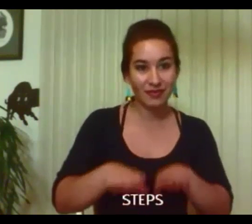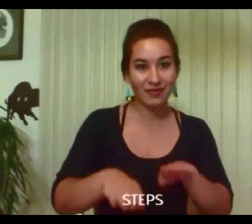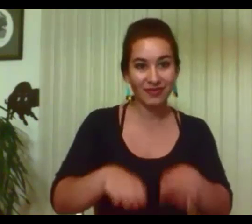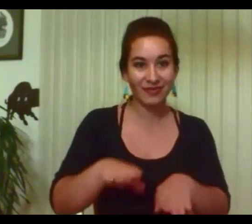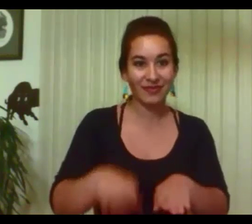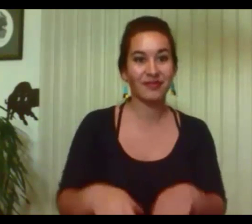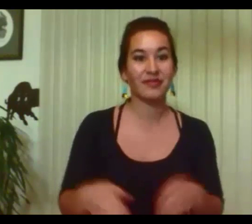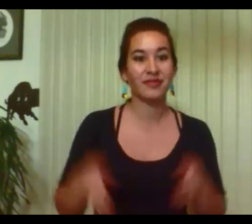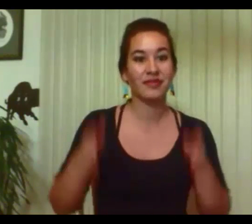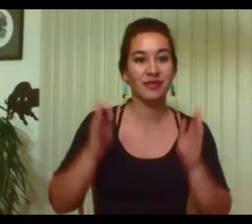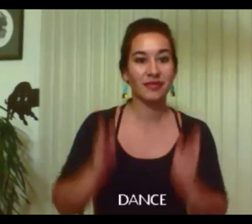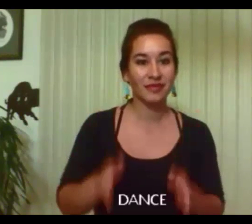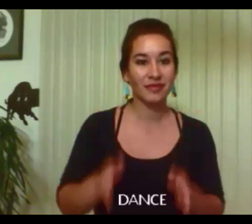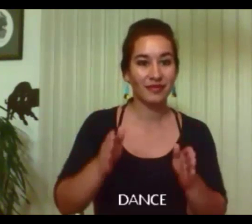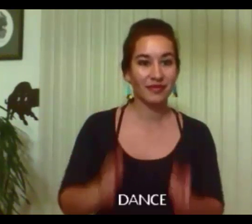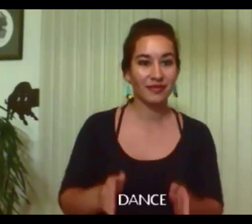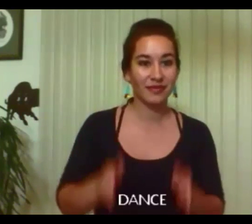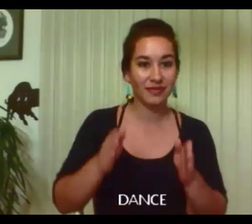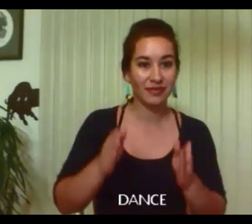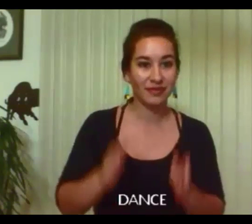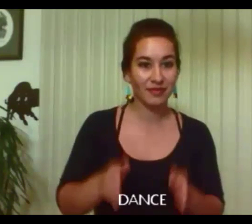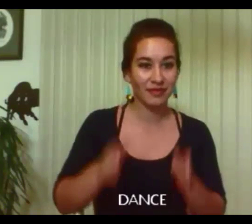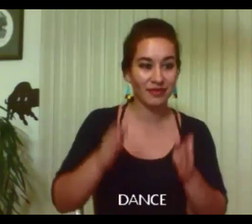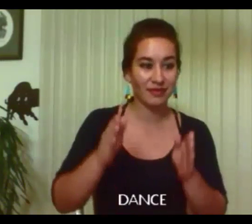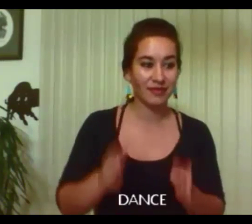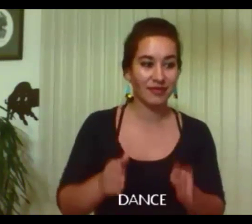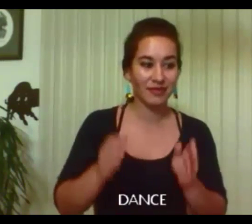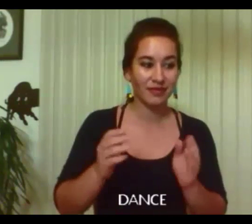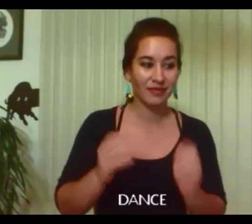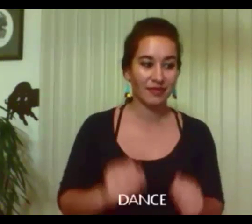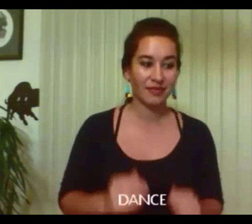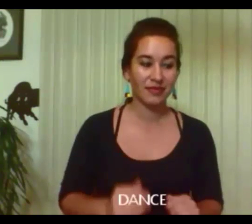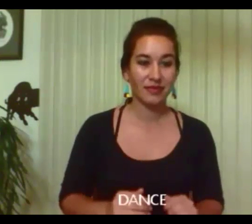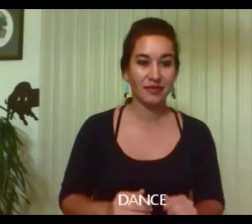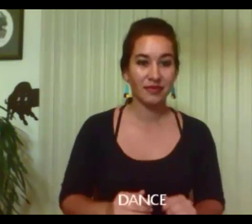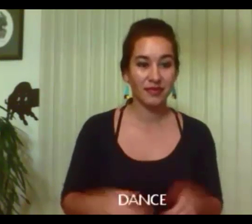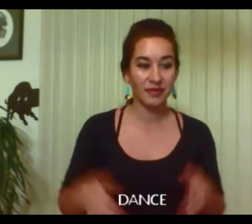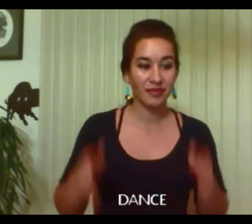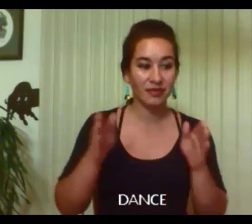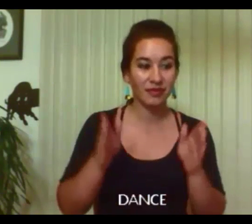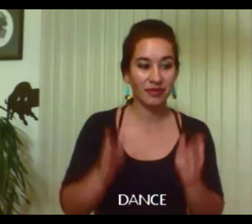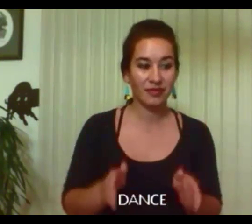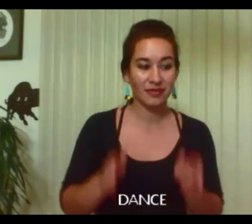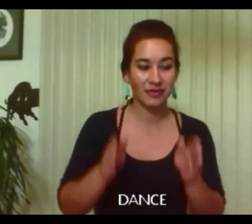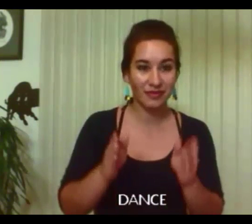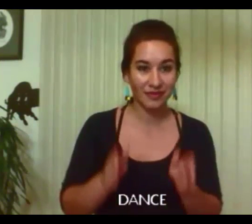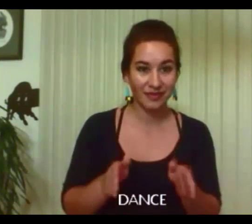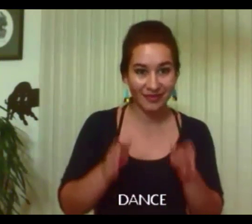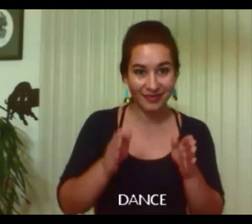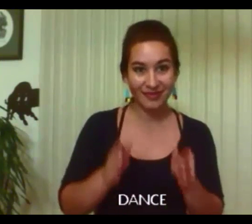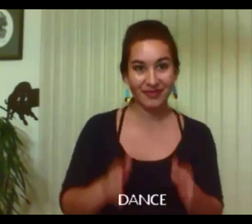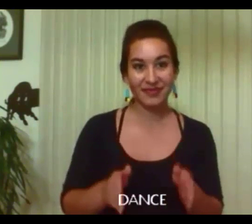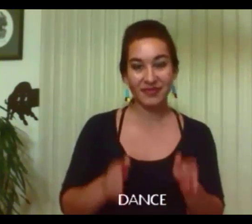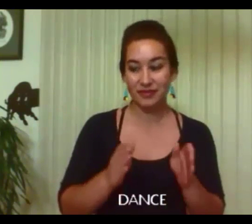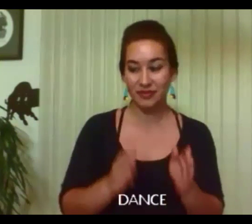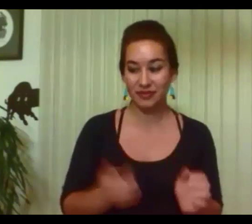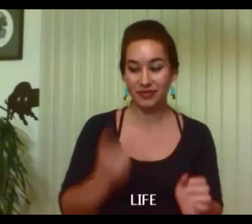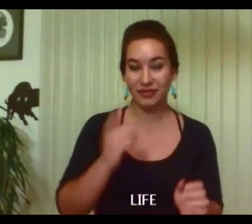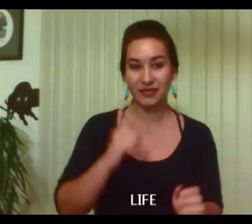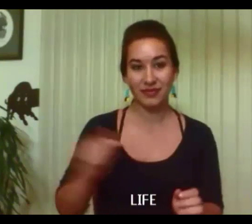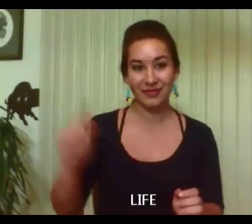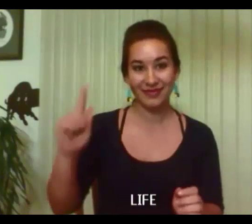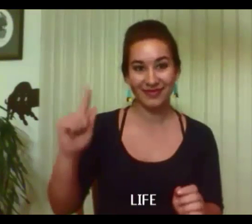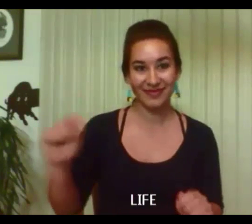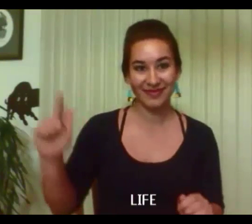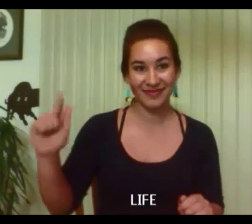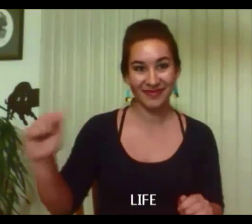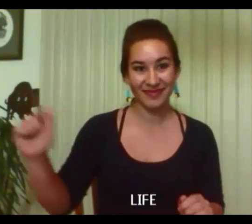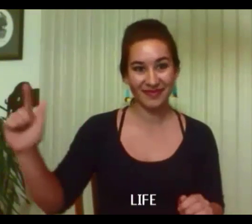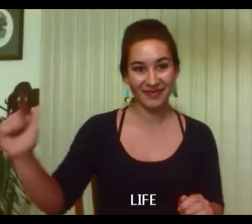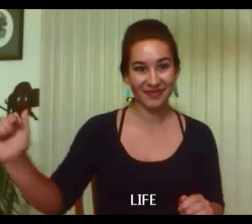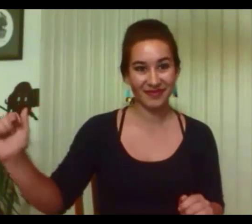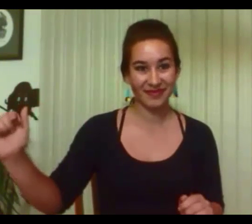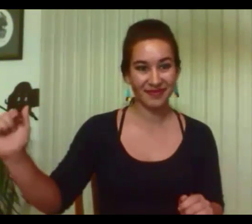As he steps into the very first dance of his life...into the Dance of Life